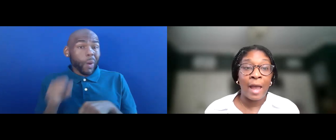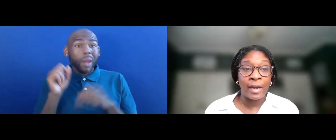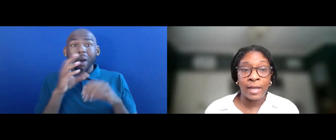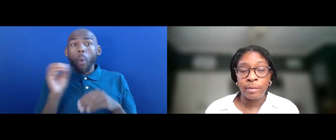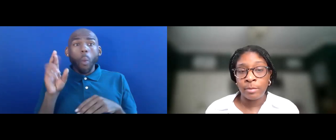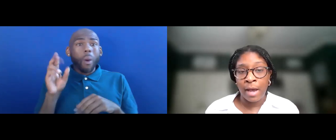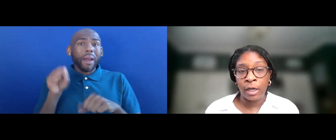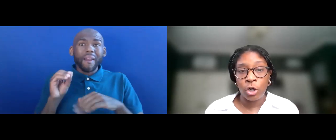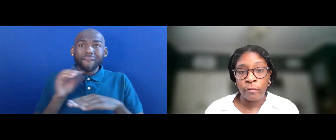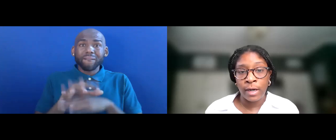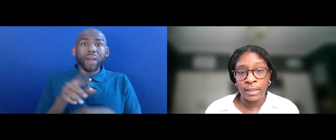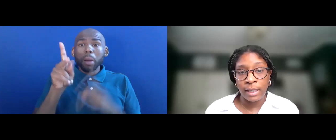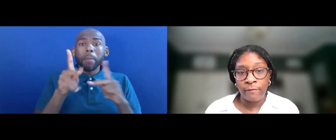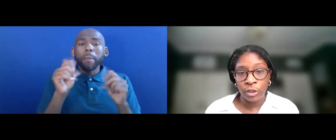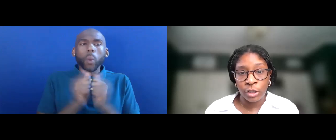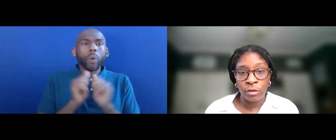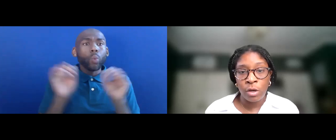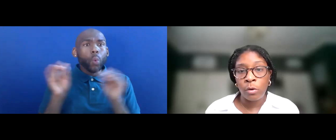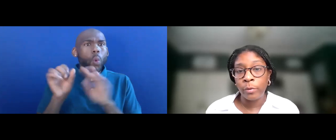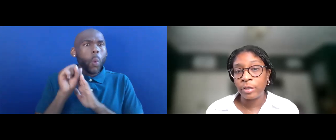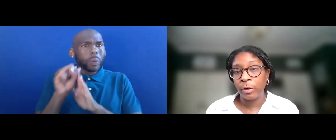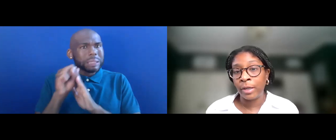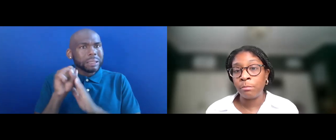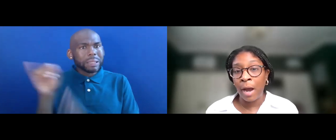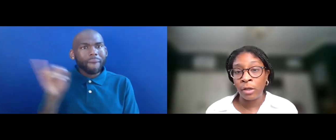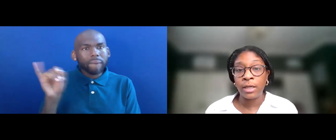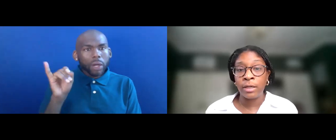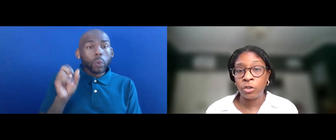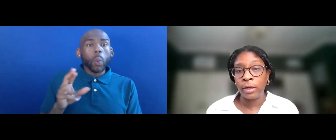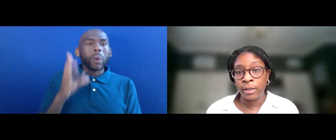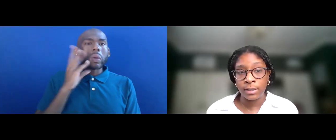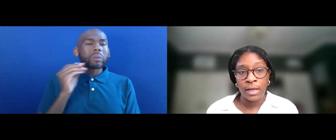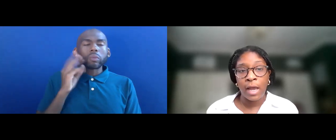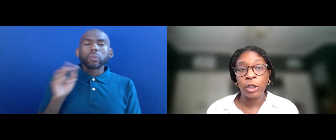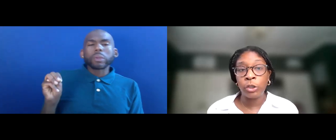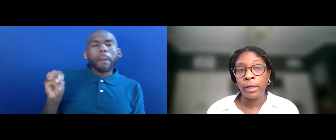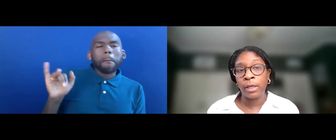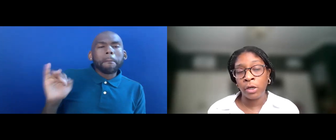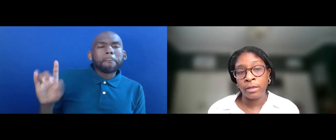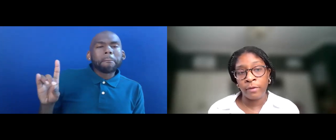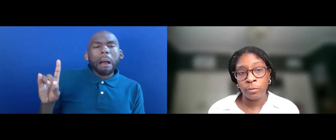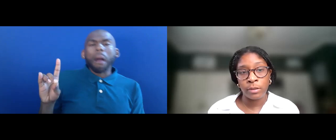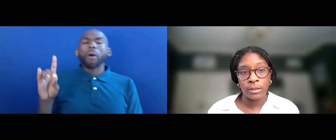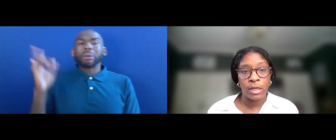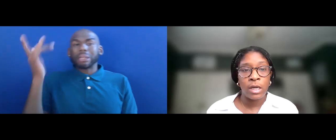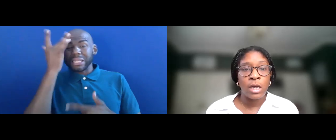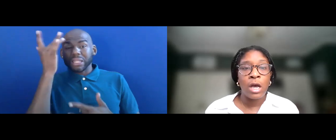HAD ASYMPTOMATIC COVID-19 INFECTION OR EXPERIENCE MILD INITIAL ILLNESS, INCLUDING YOUNGER INDIVIDUALS.